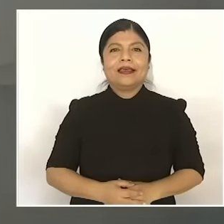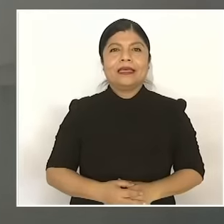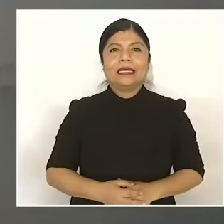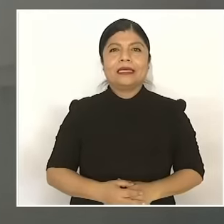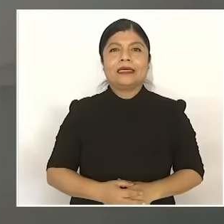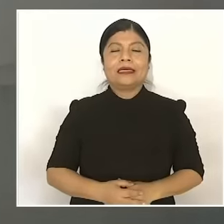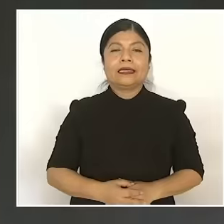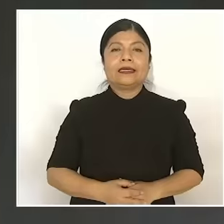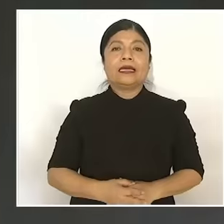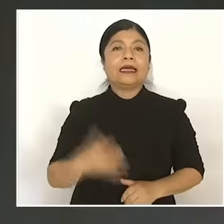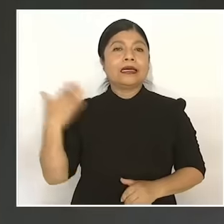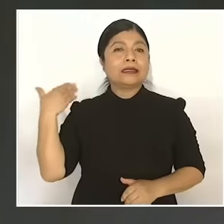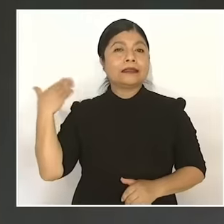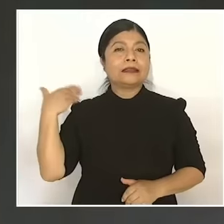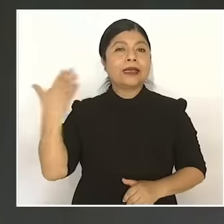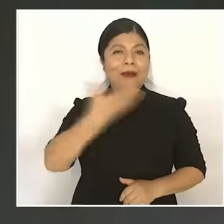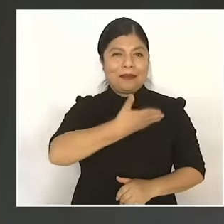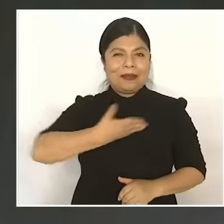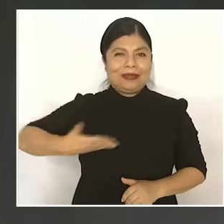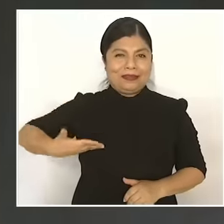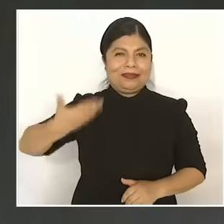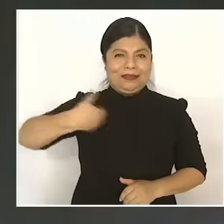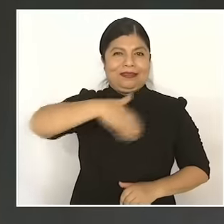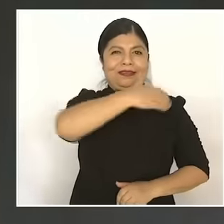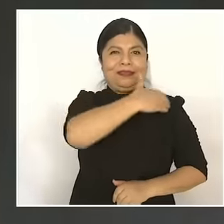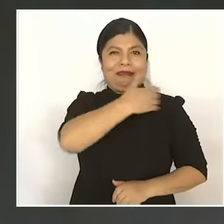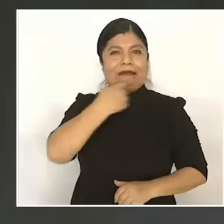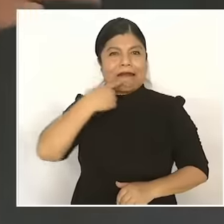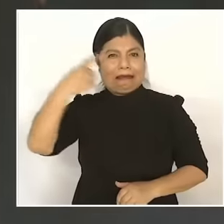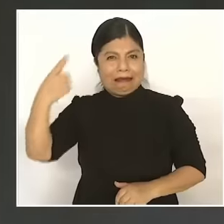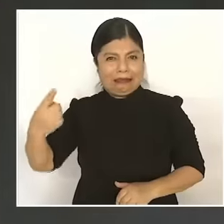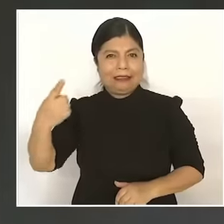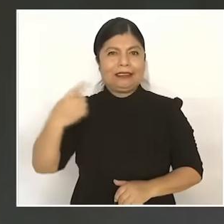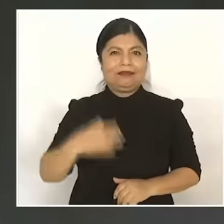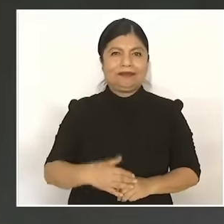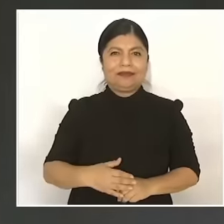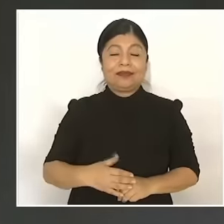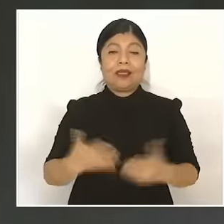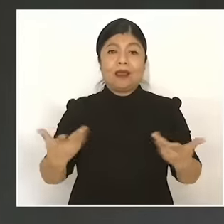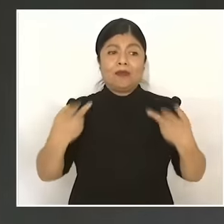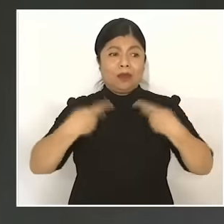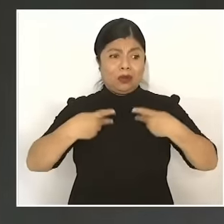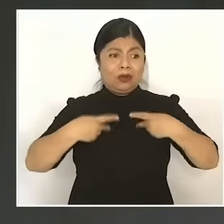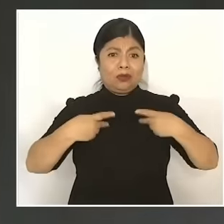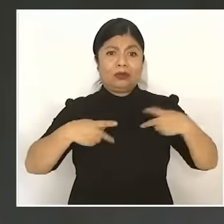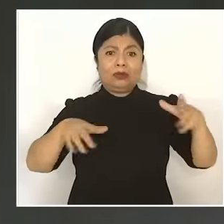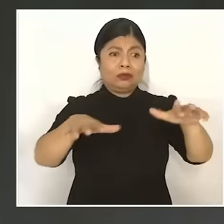with the people everything without the people nothing, that is, how is it going to happen? cleanse the judiciary of corruption